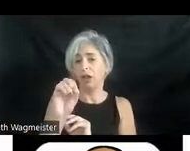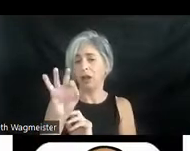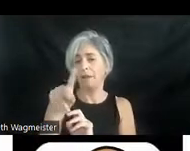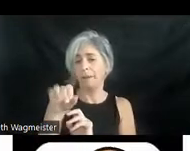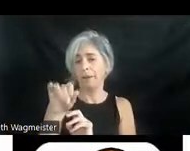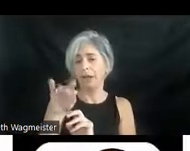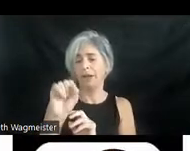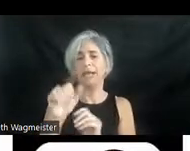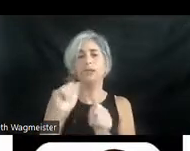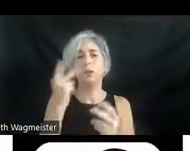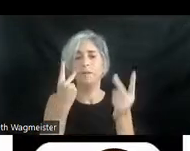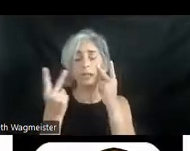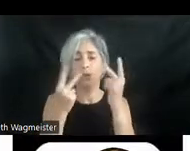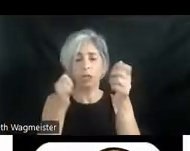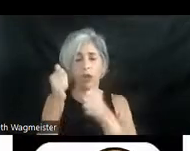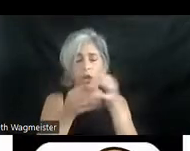description.